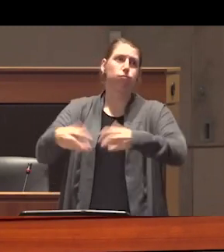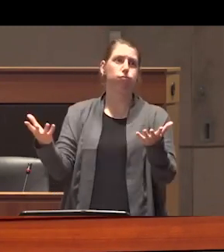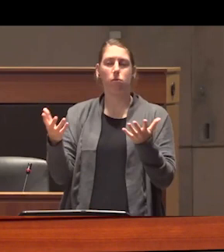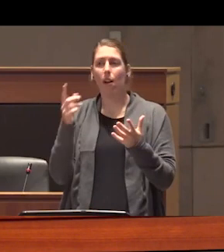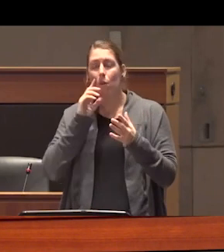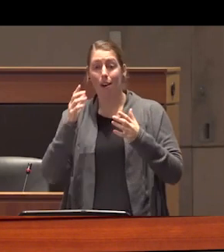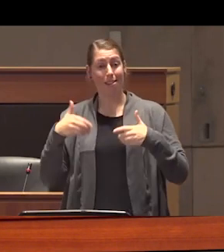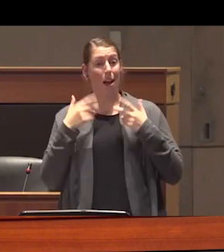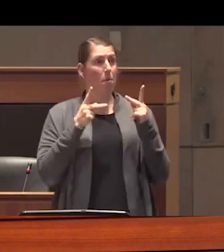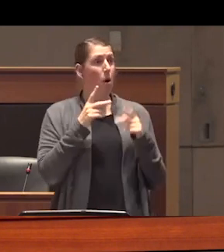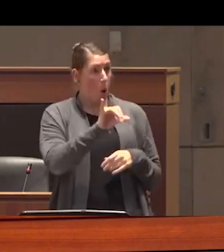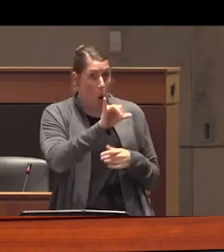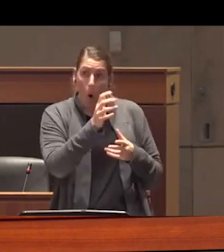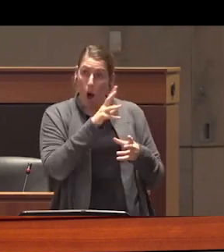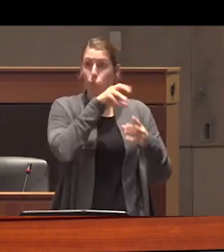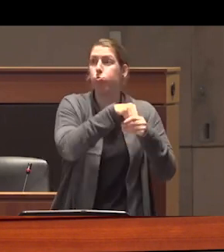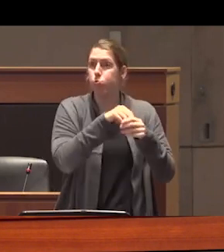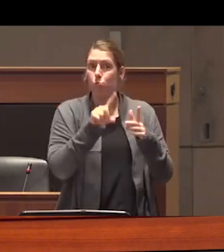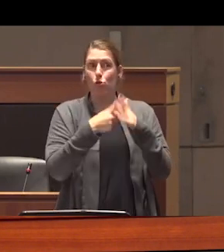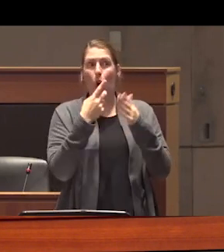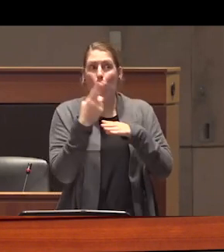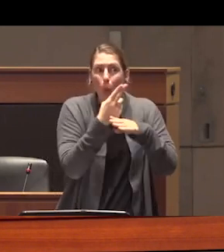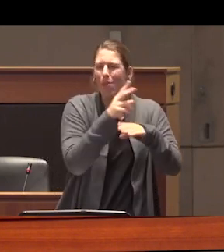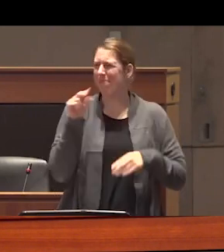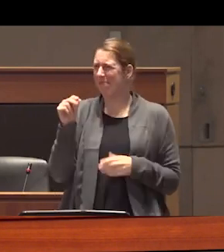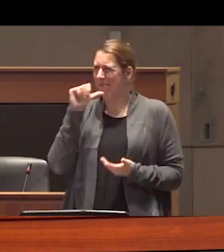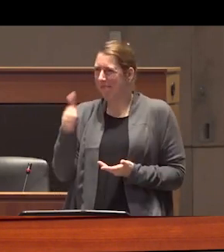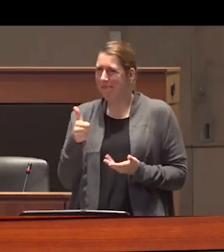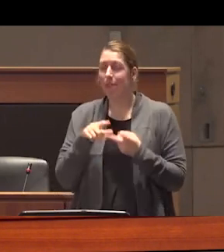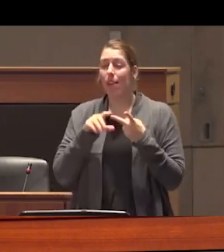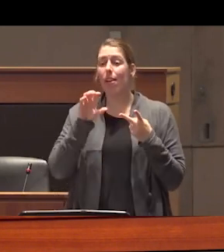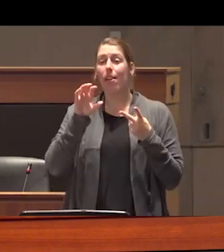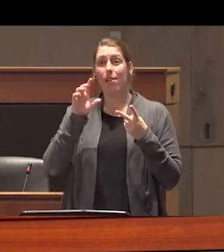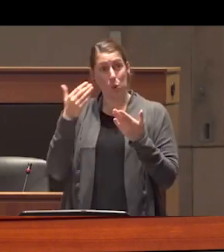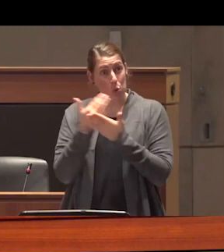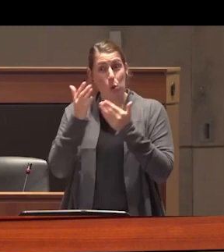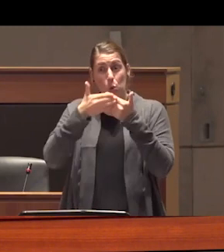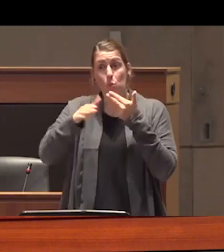of young people into drug use and is definitely not fueling a new opioid crisis yet I do want